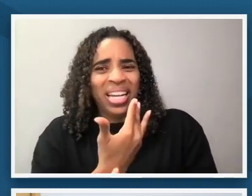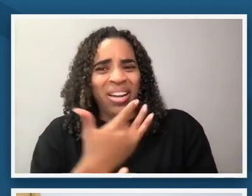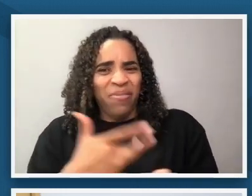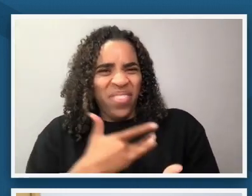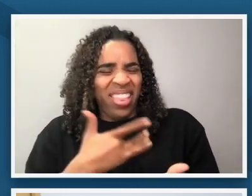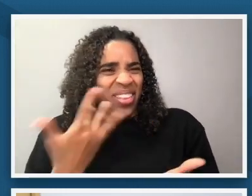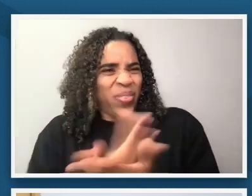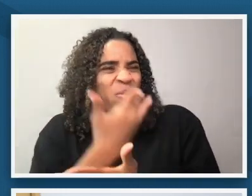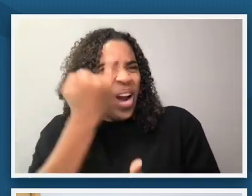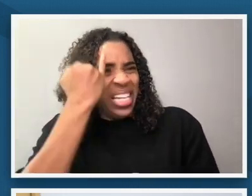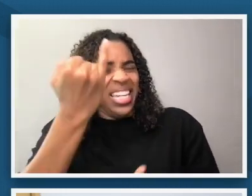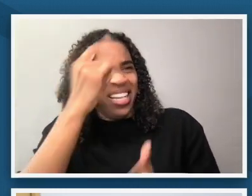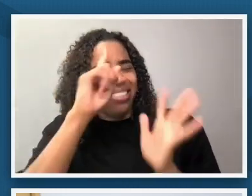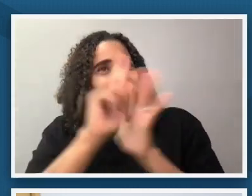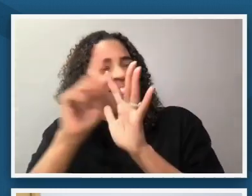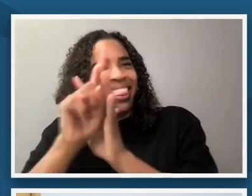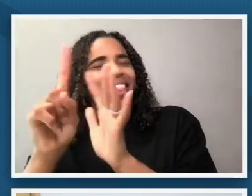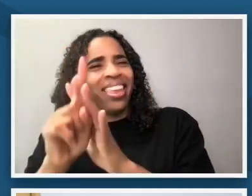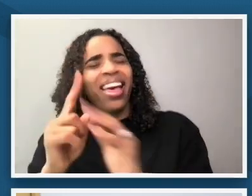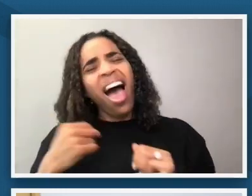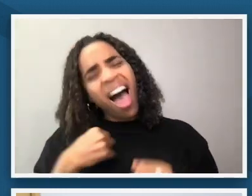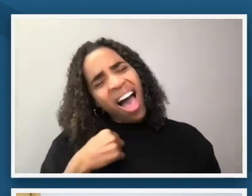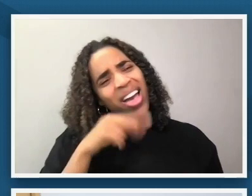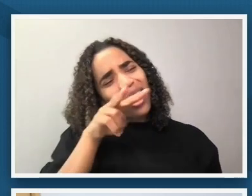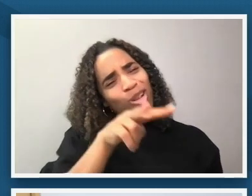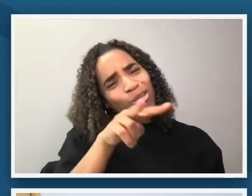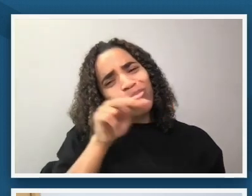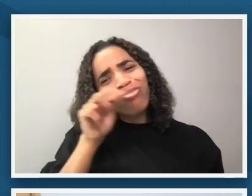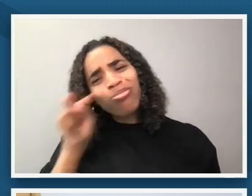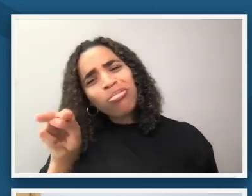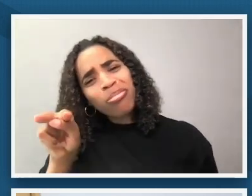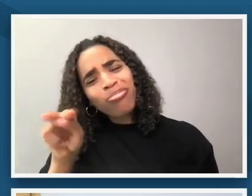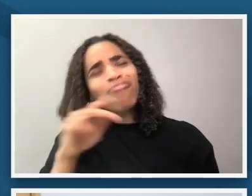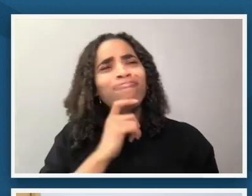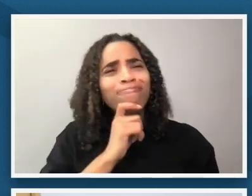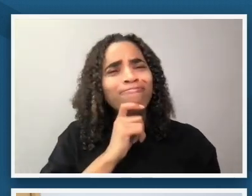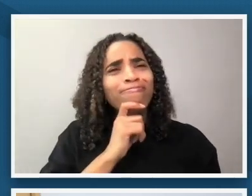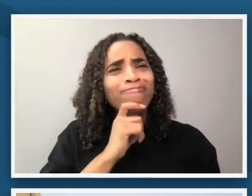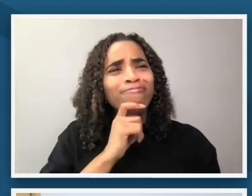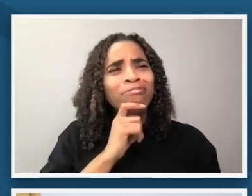what i am seeing again is still this sort of